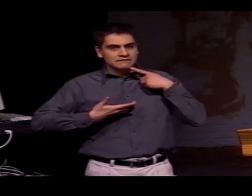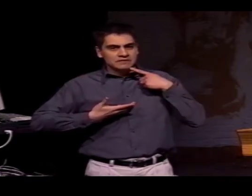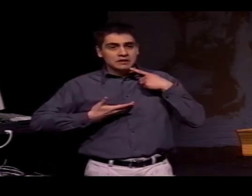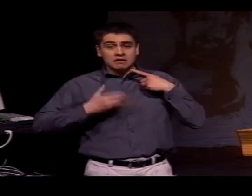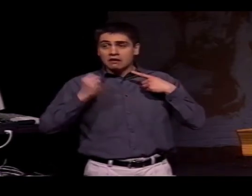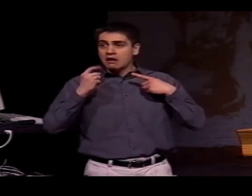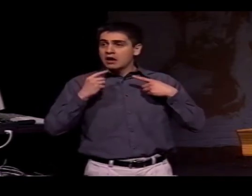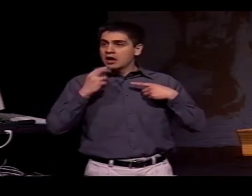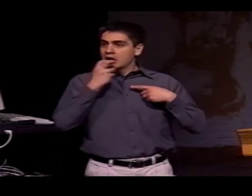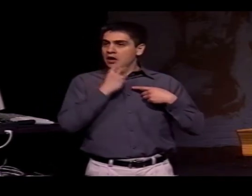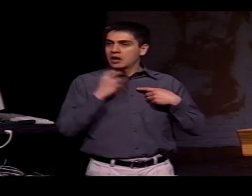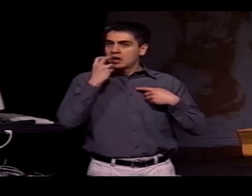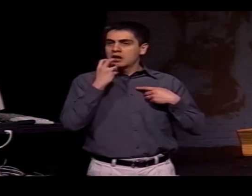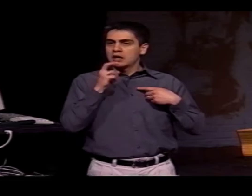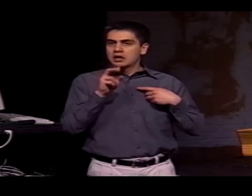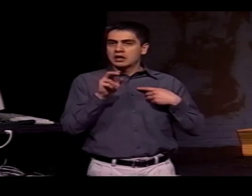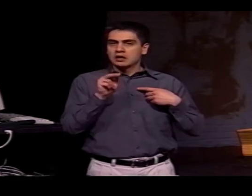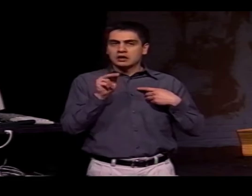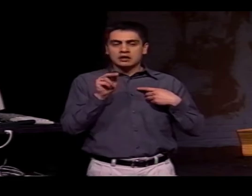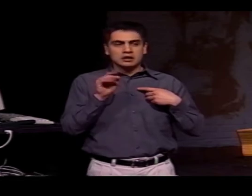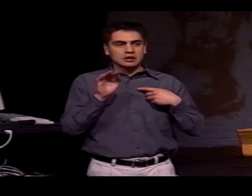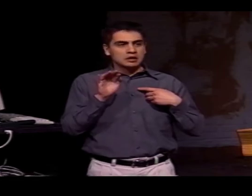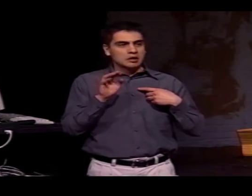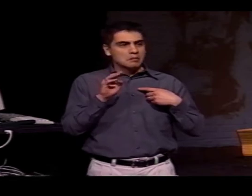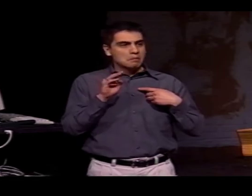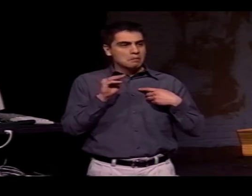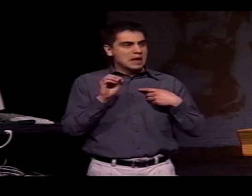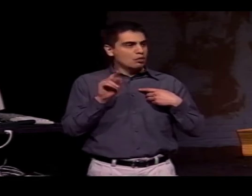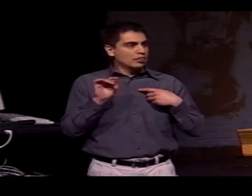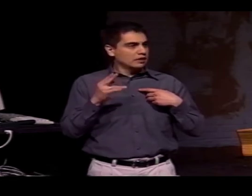BUT THEY STILL USE SOMETIMES THE NON-MANUAL SIGNAL FROM ENGLISH.